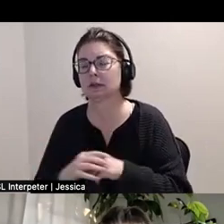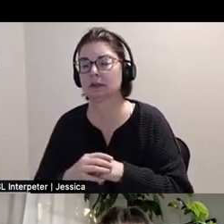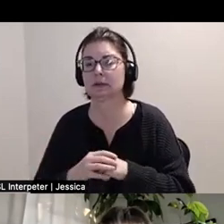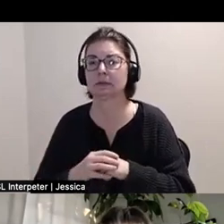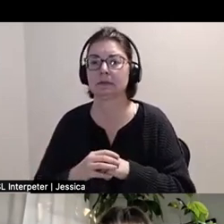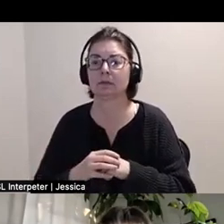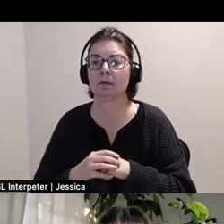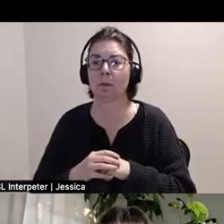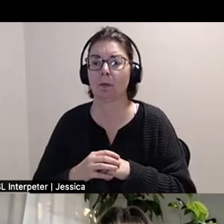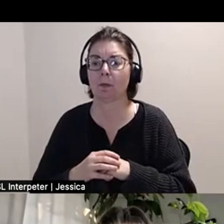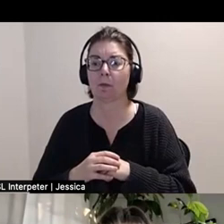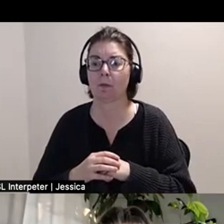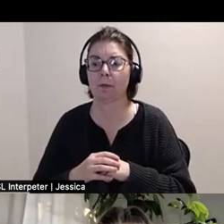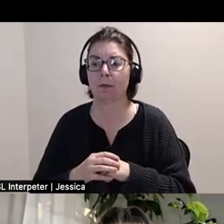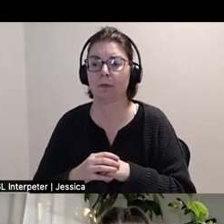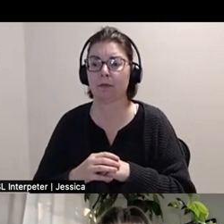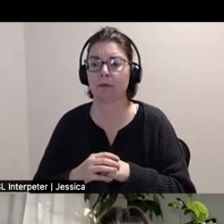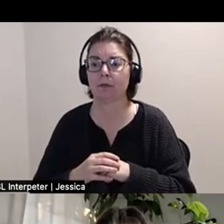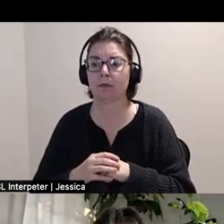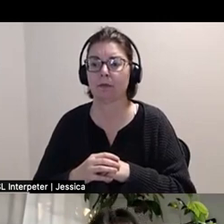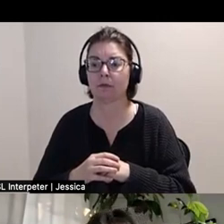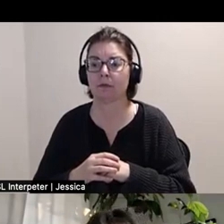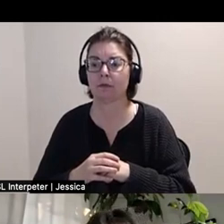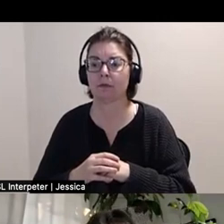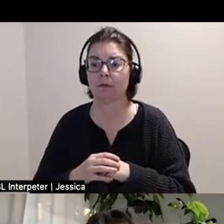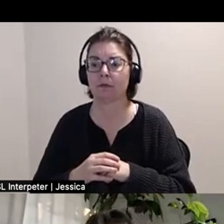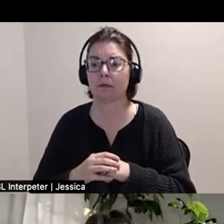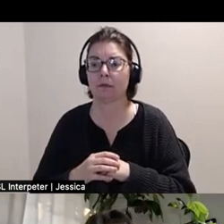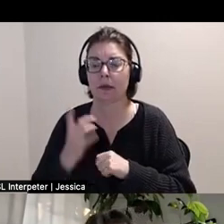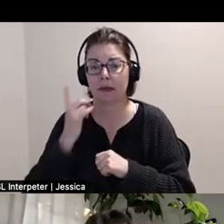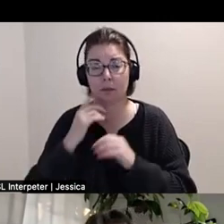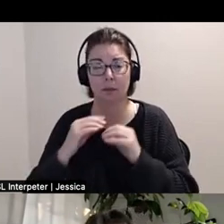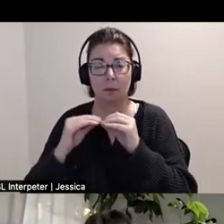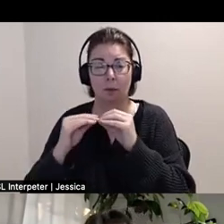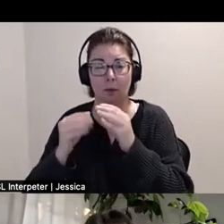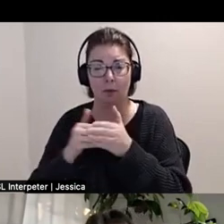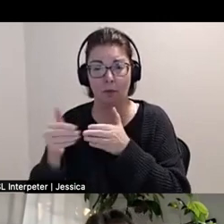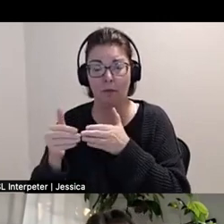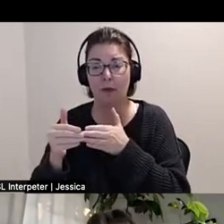I think more and more of my practice I'm really trying to center touch.